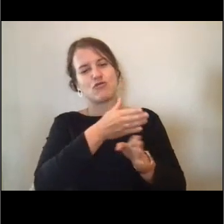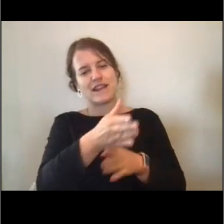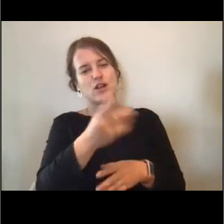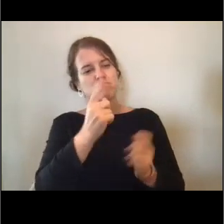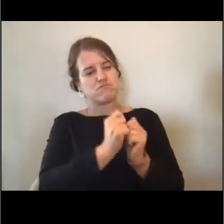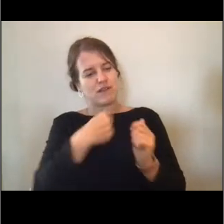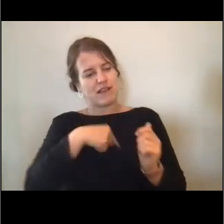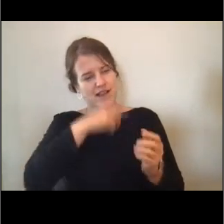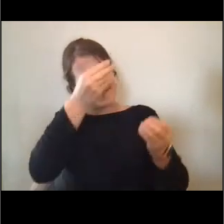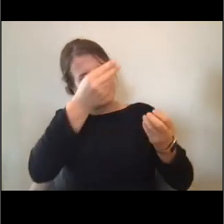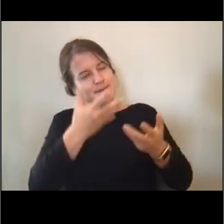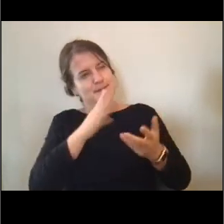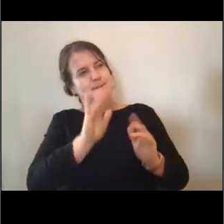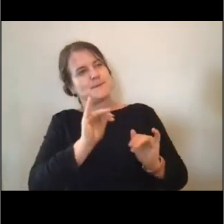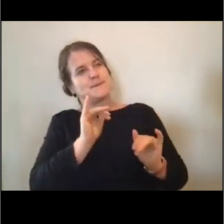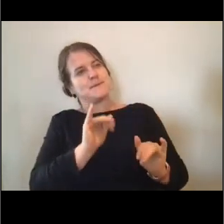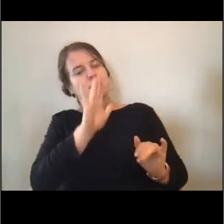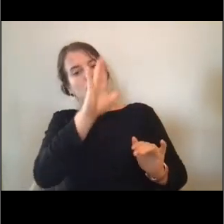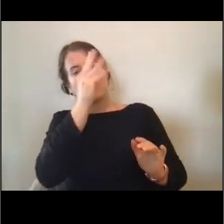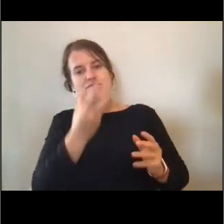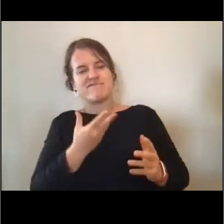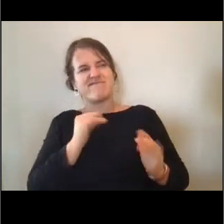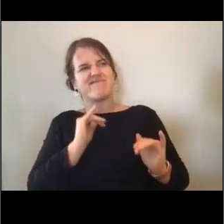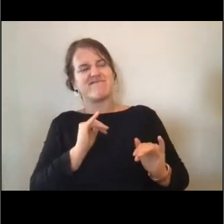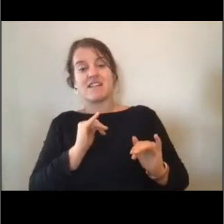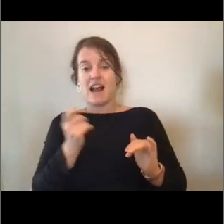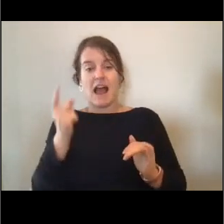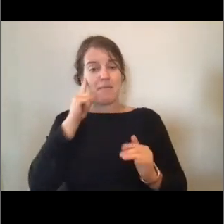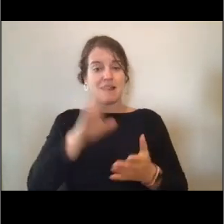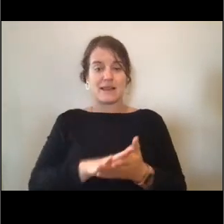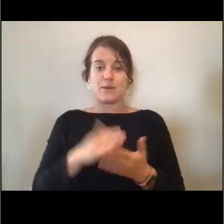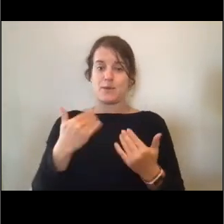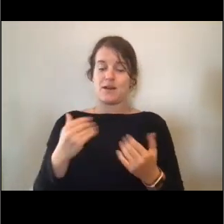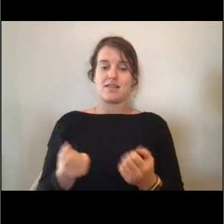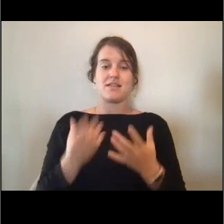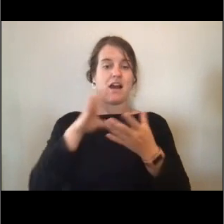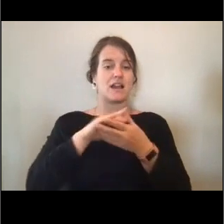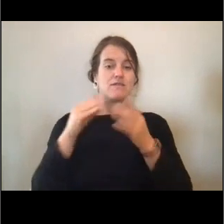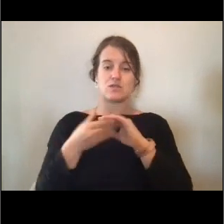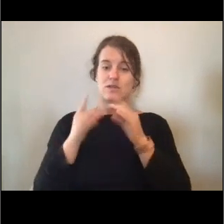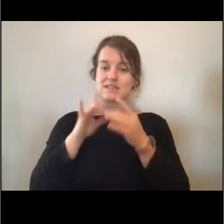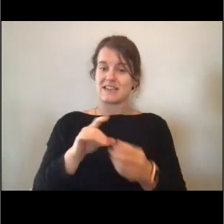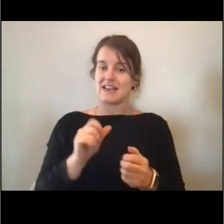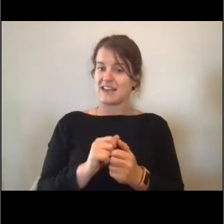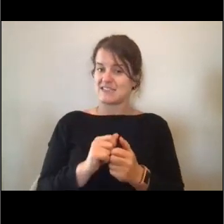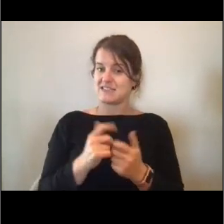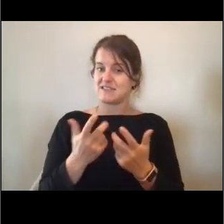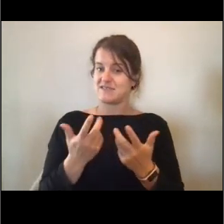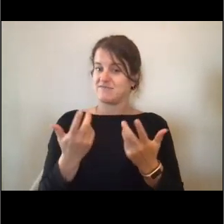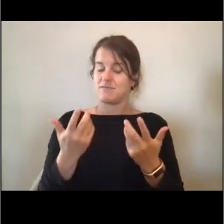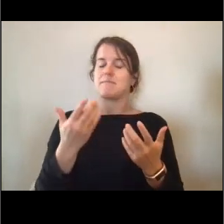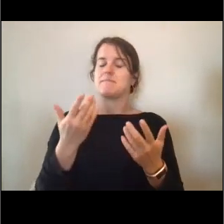I think that there are a lot of opportunities for people who are interested in working on a ship